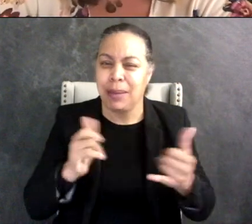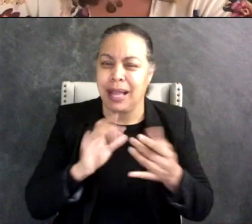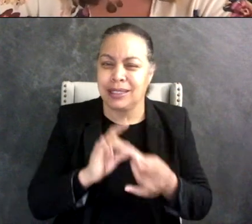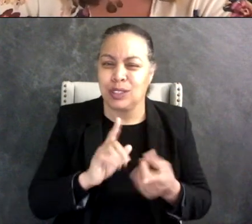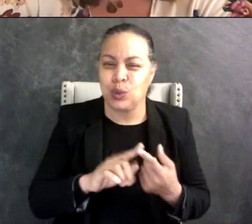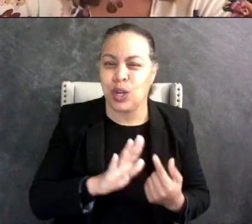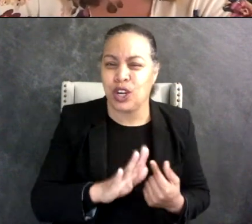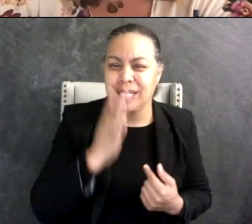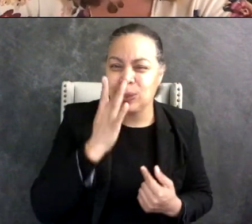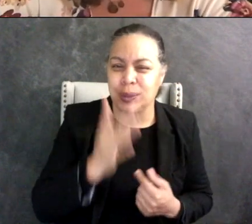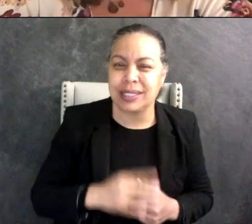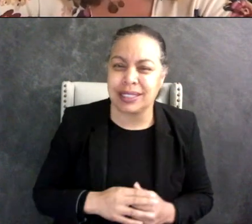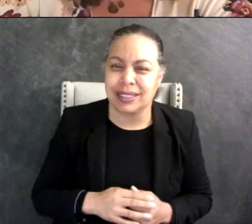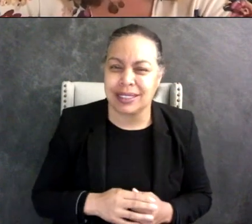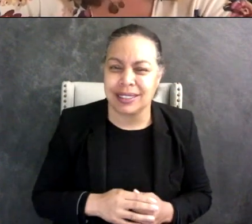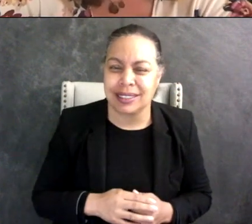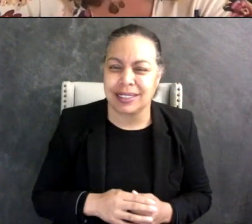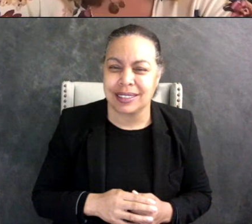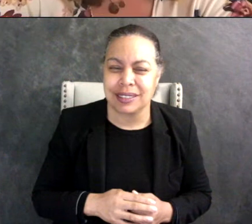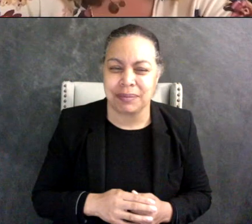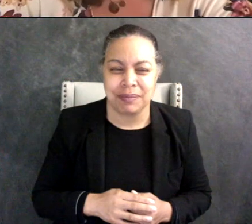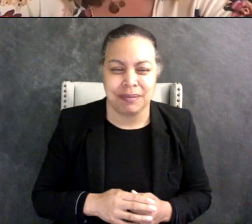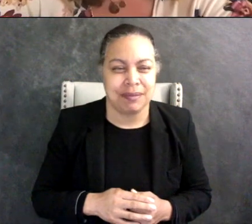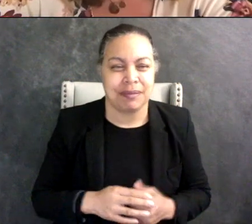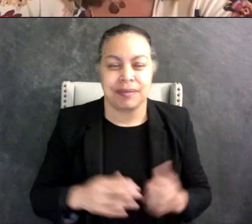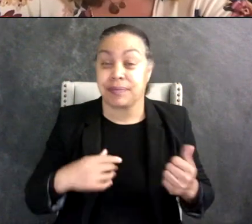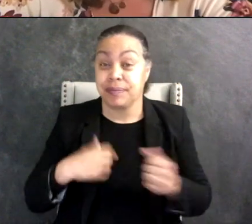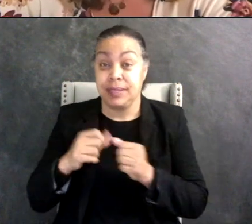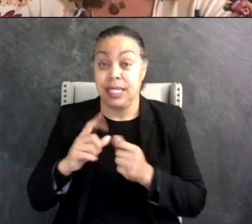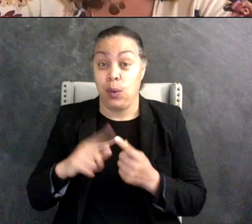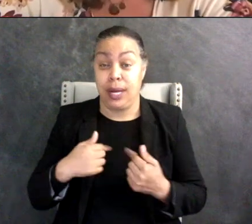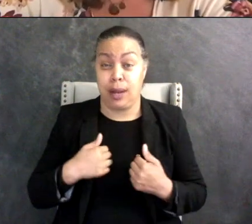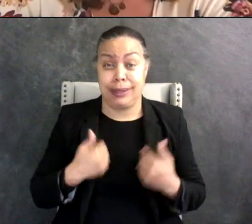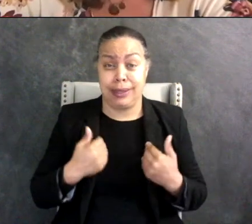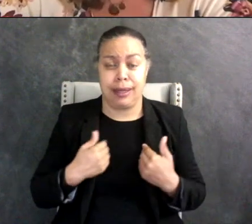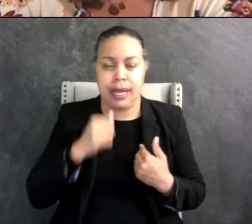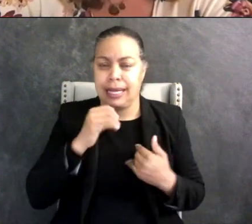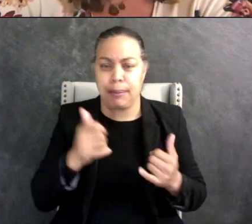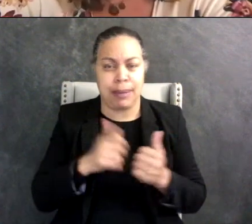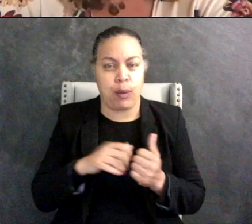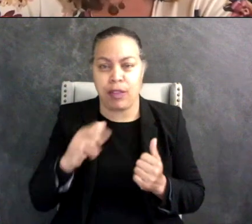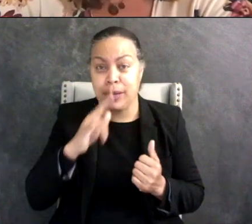was a child, I didn't like playing with other kids. I liked being around them sometimes but